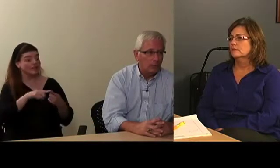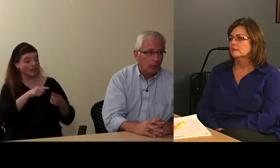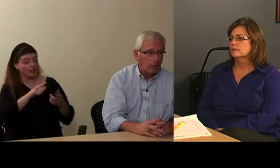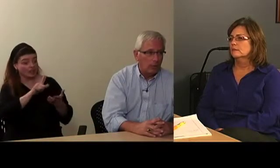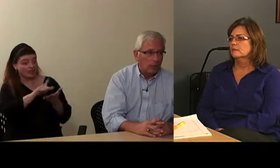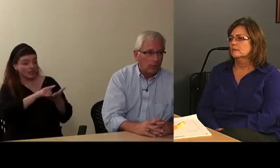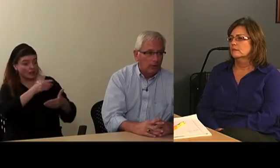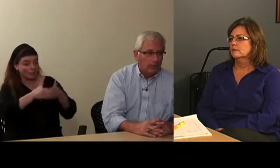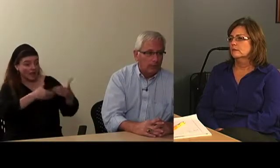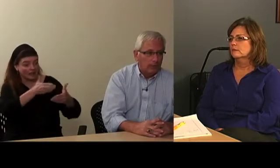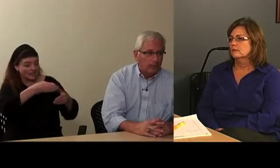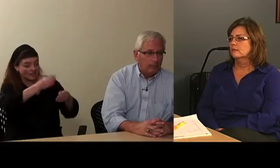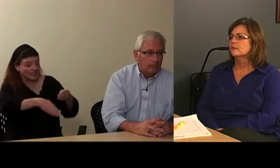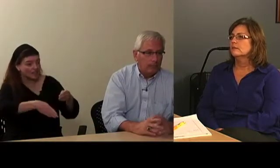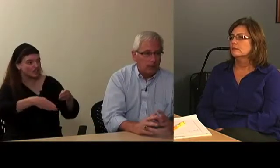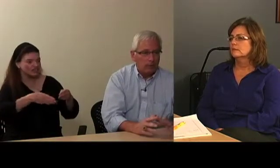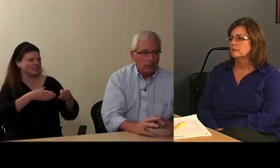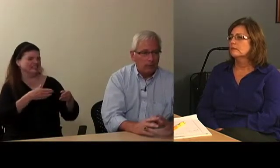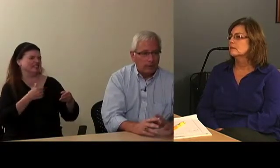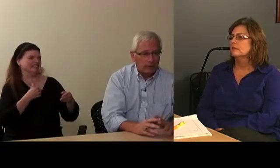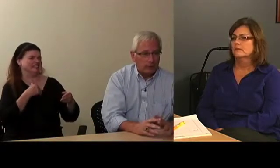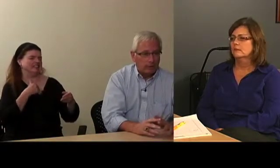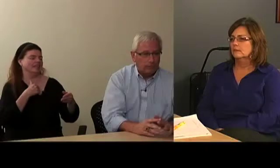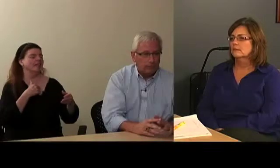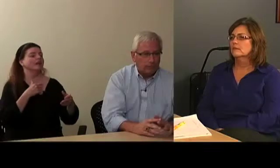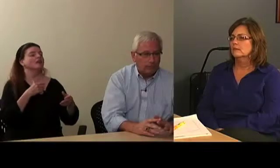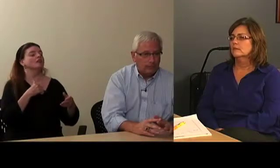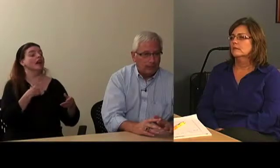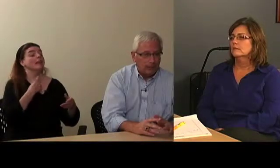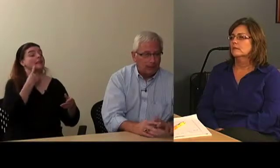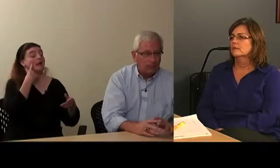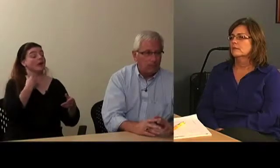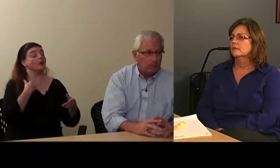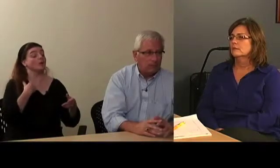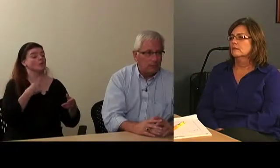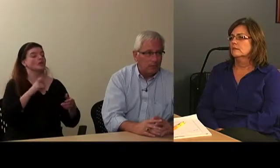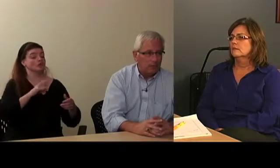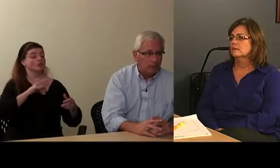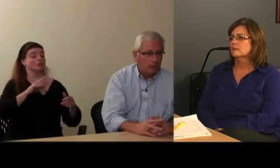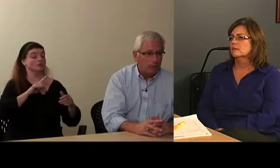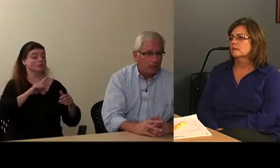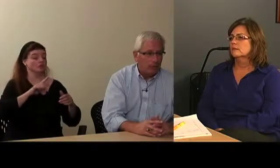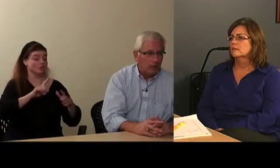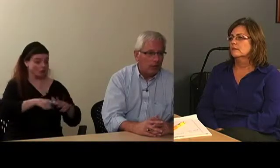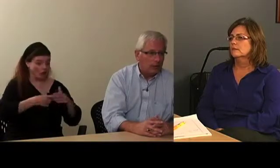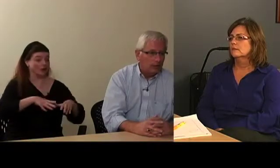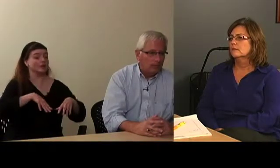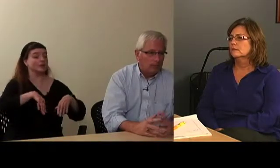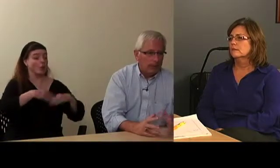so I think we go in and we sort of let them know what their responsibilities are,